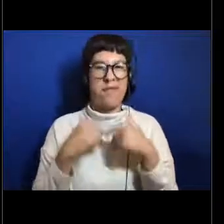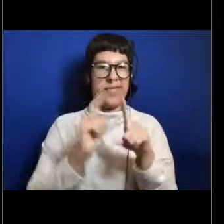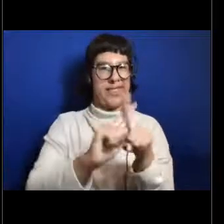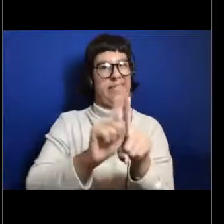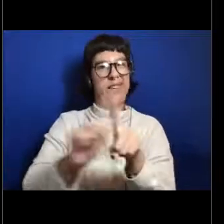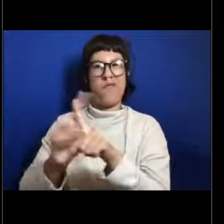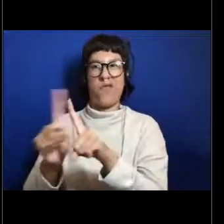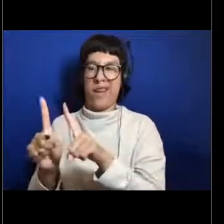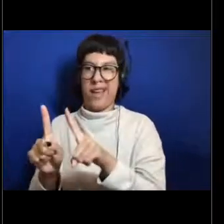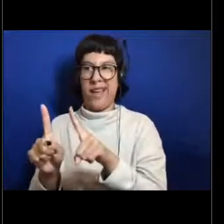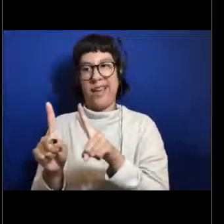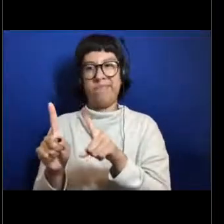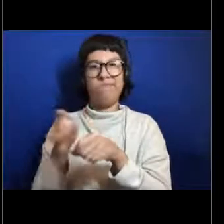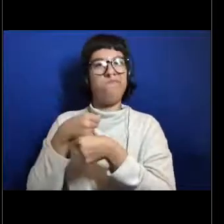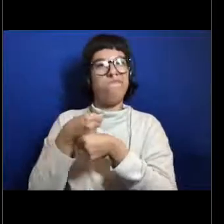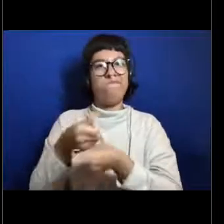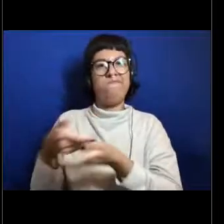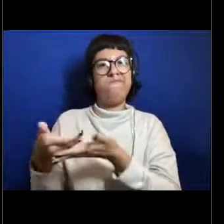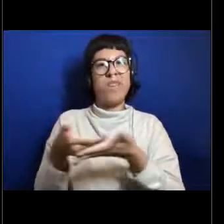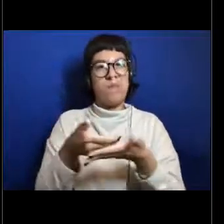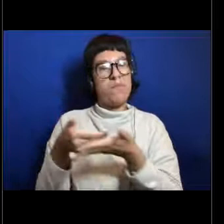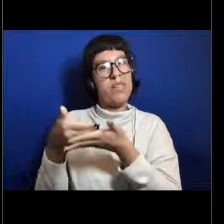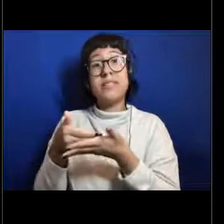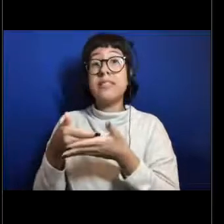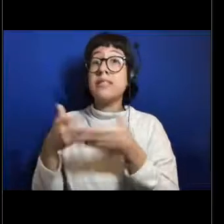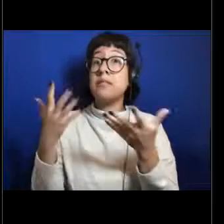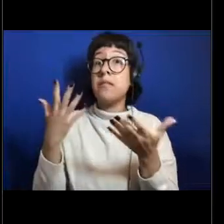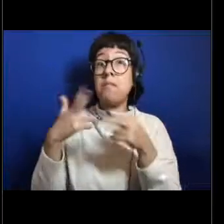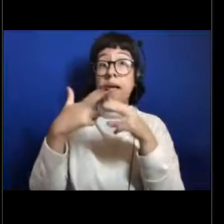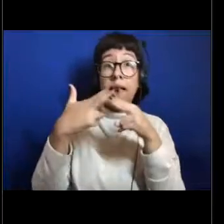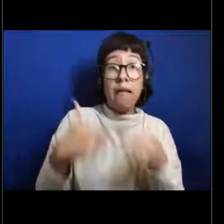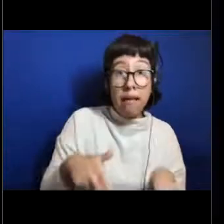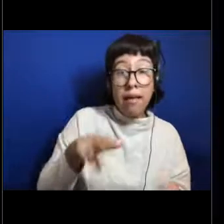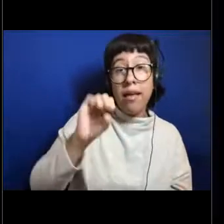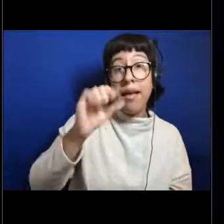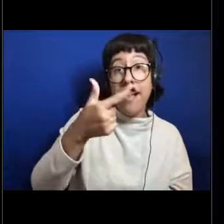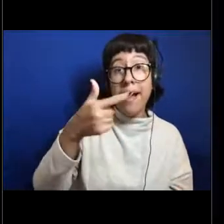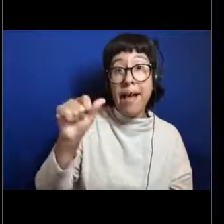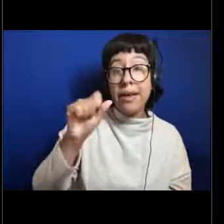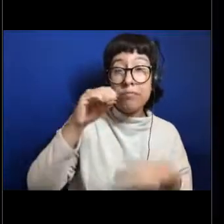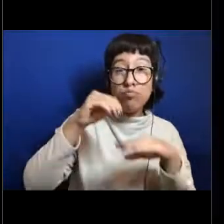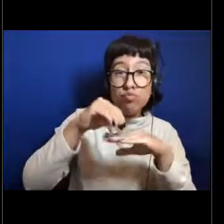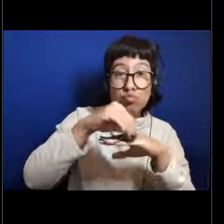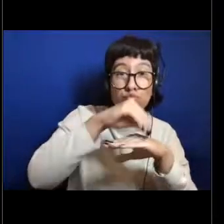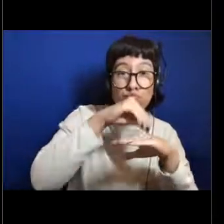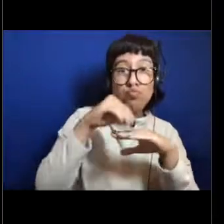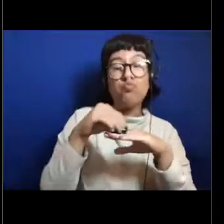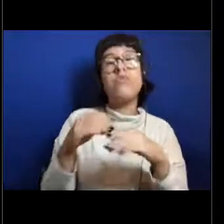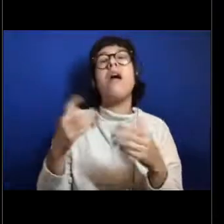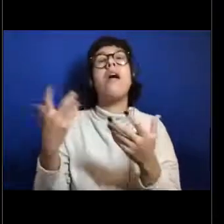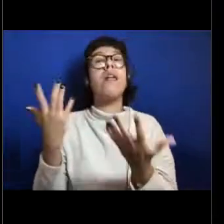of reproduction strategies, some will lay eggs, some will do the same kind of broadcast spawning.